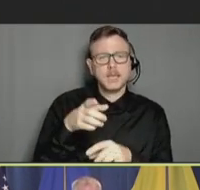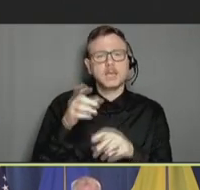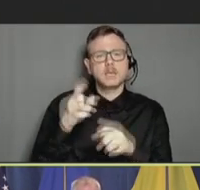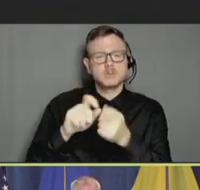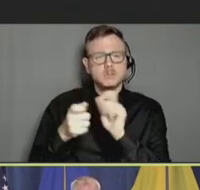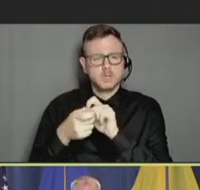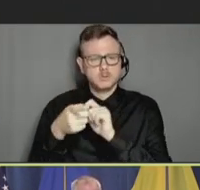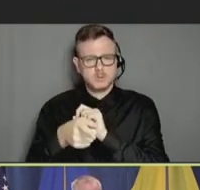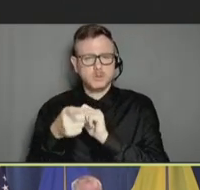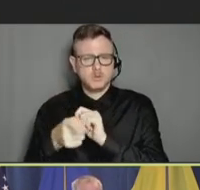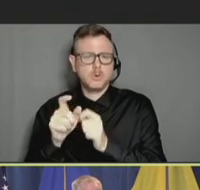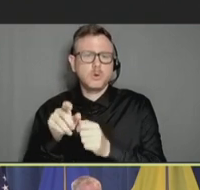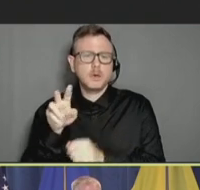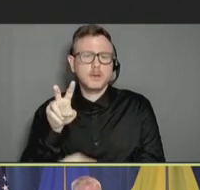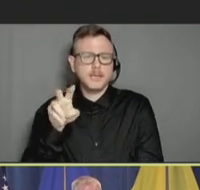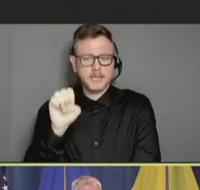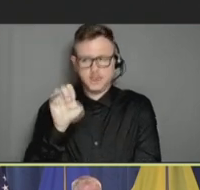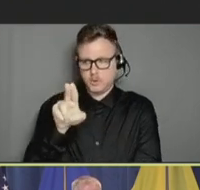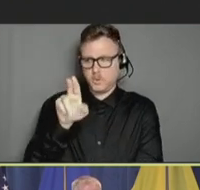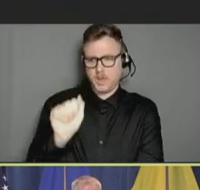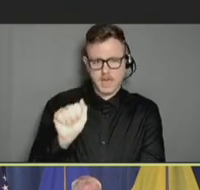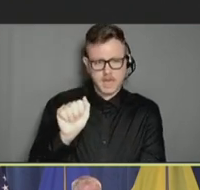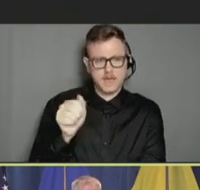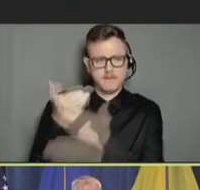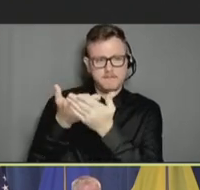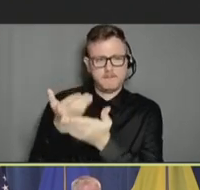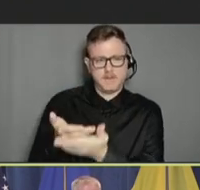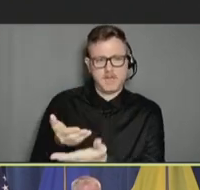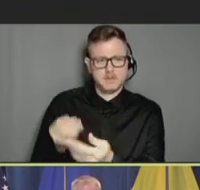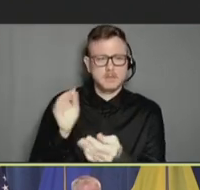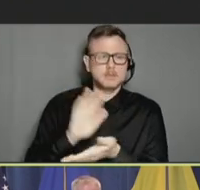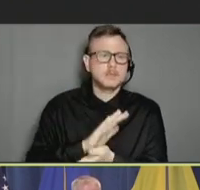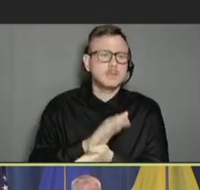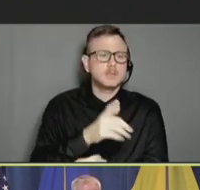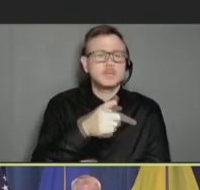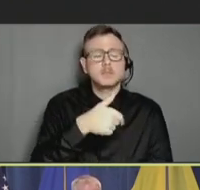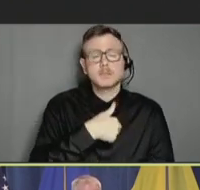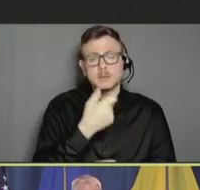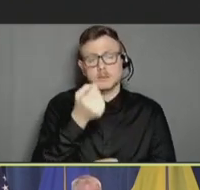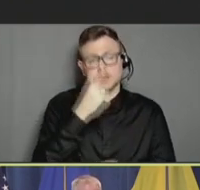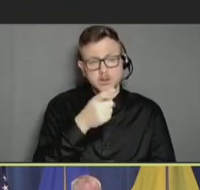sheets. Myocarditis/pericarditis, although rare, has emerged as the main adverse event of concern